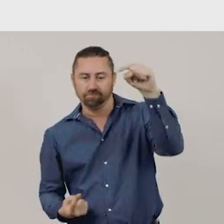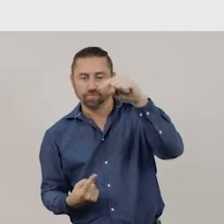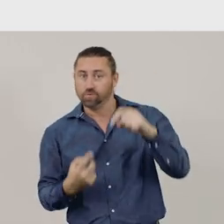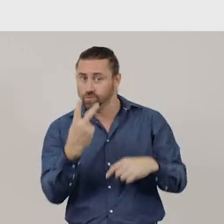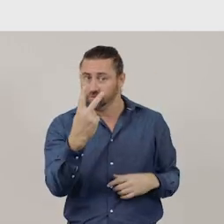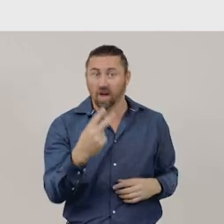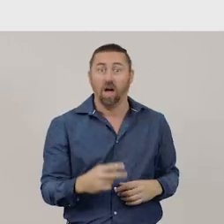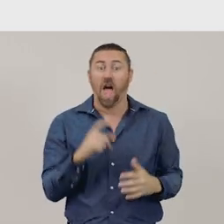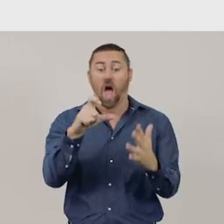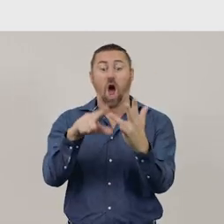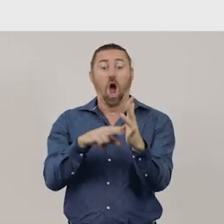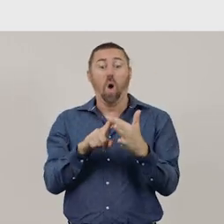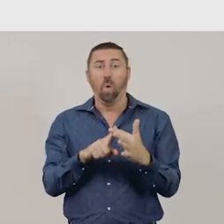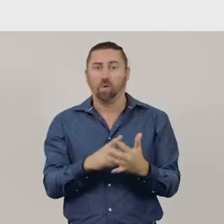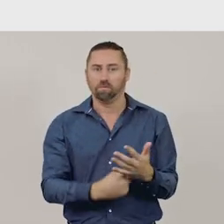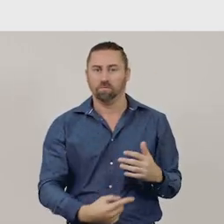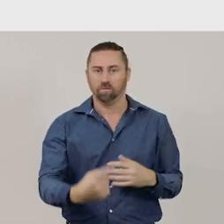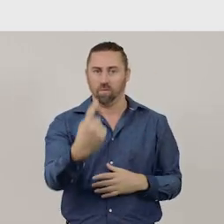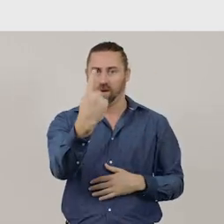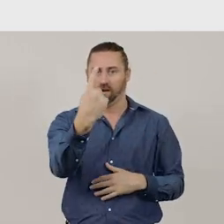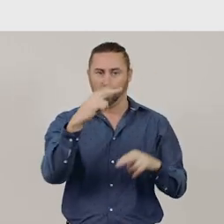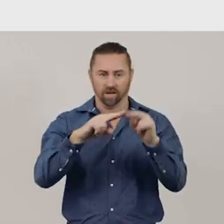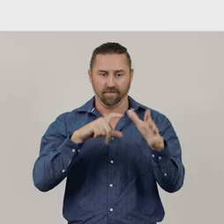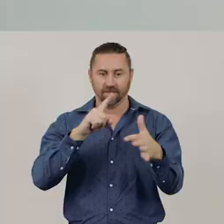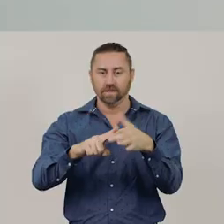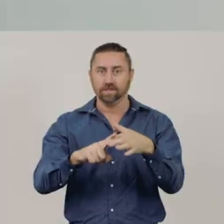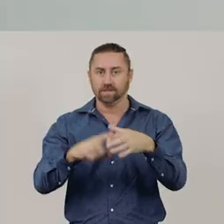A cone has one circular face.